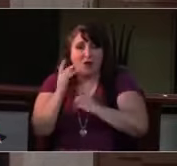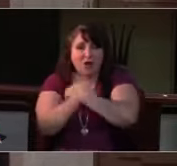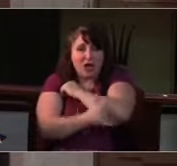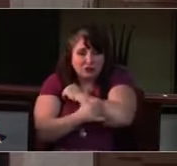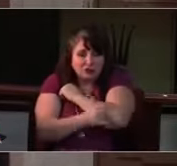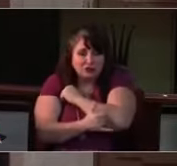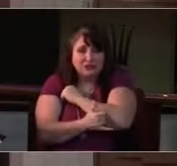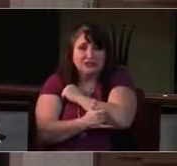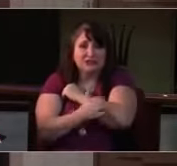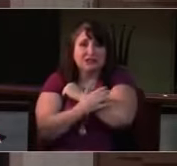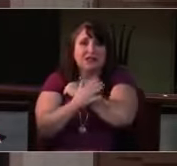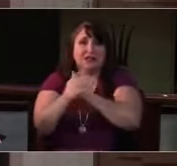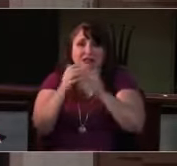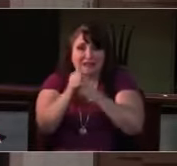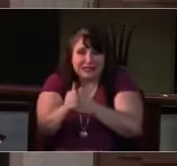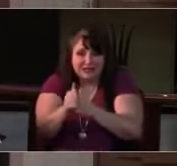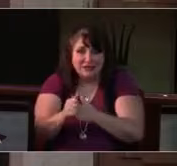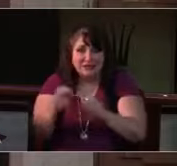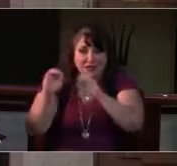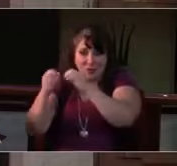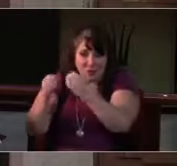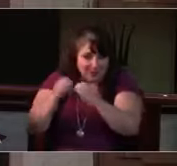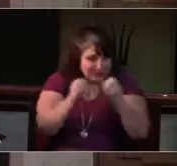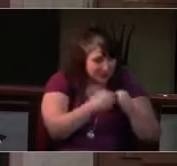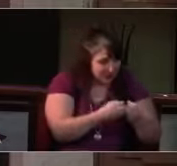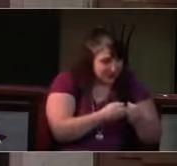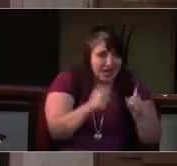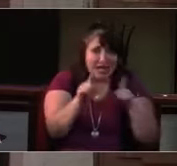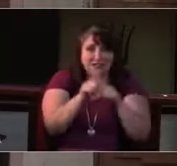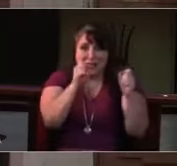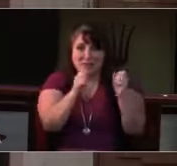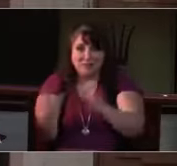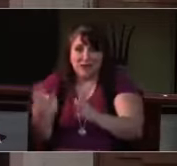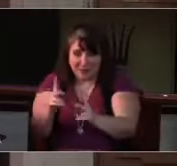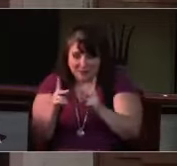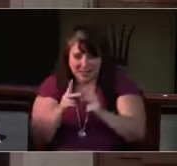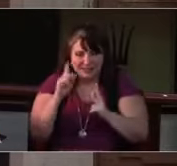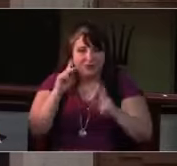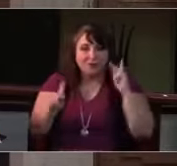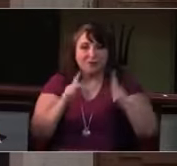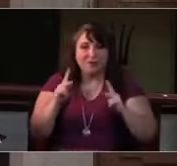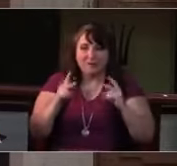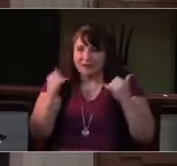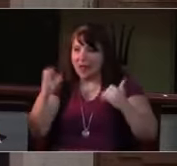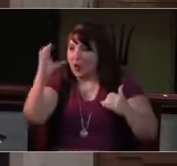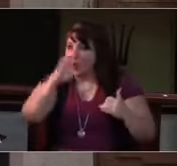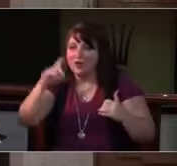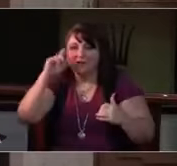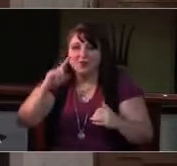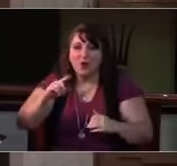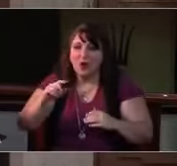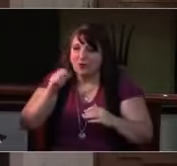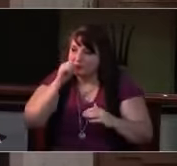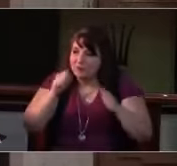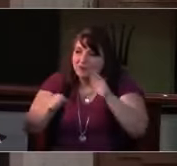Humble us, creator God, as part of your creation. Fill us with respect and awe for the world you have made,